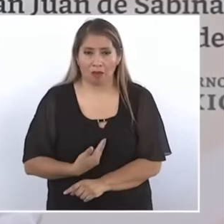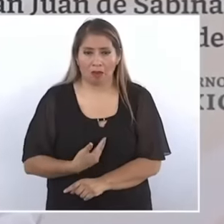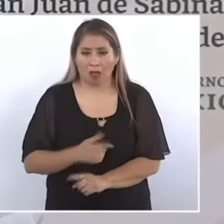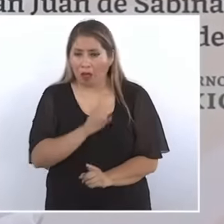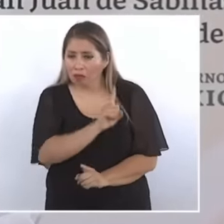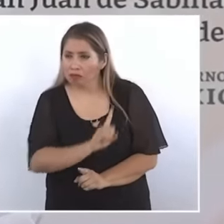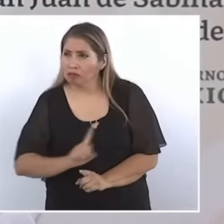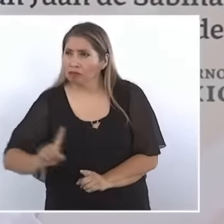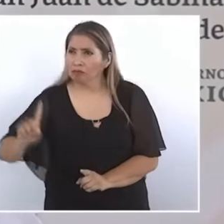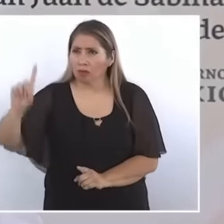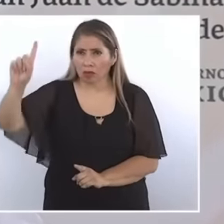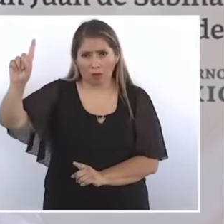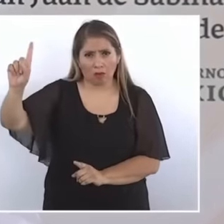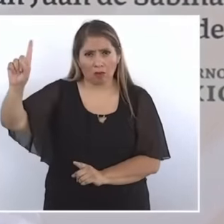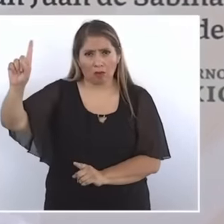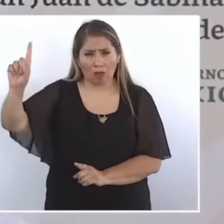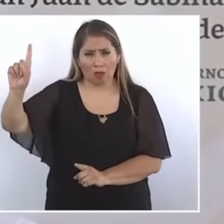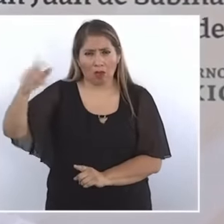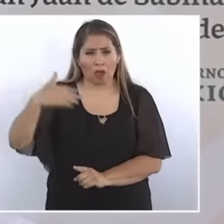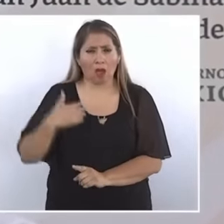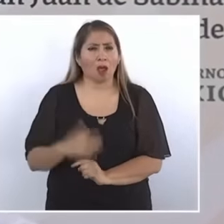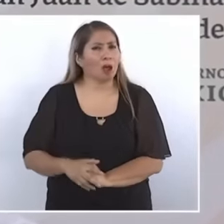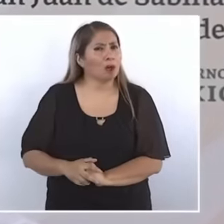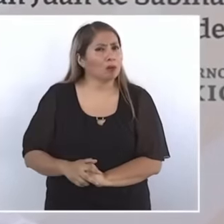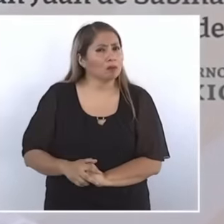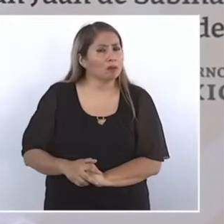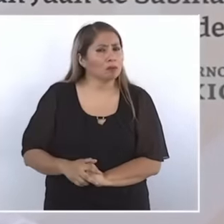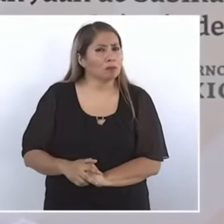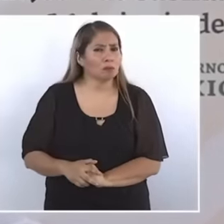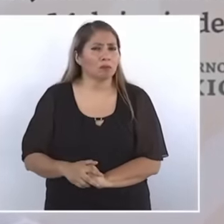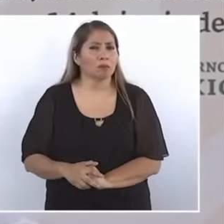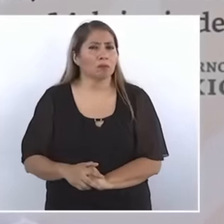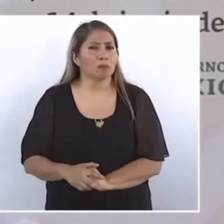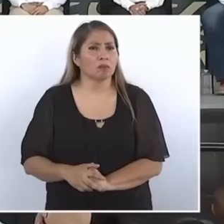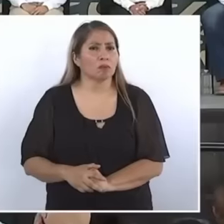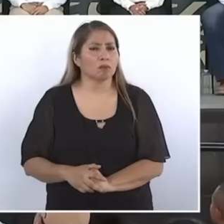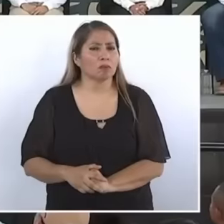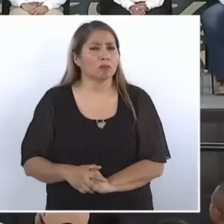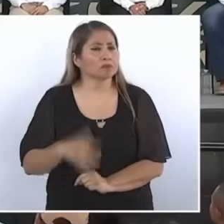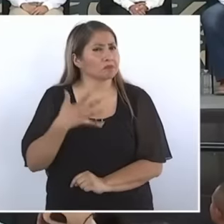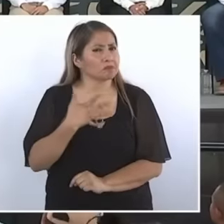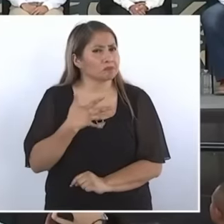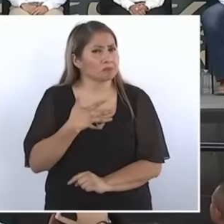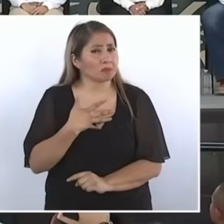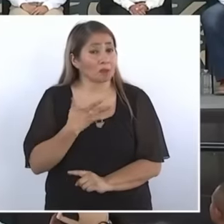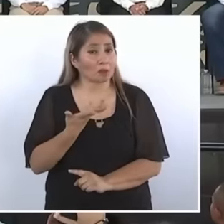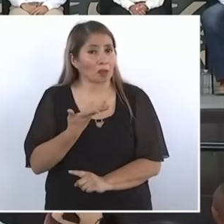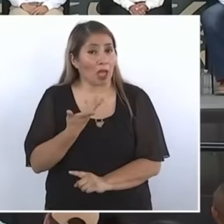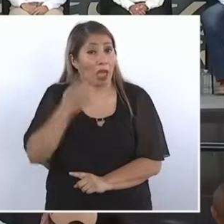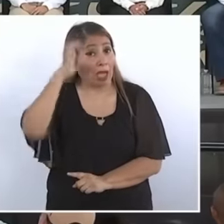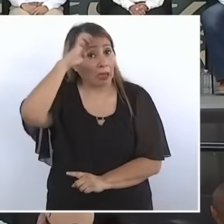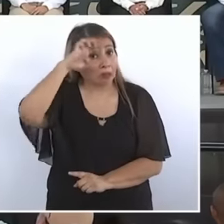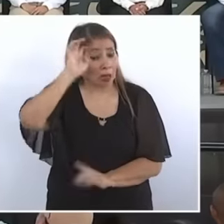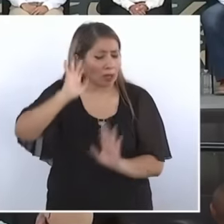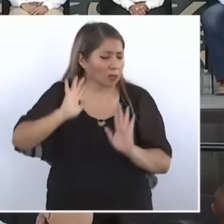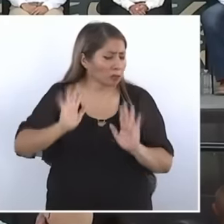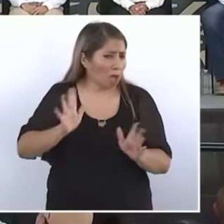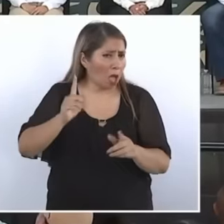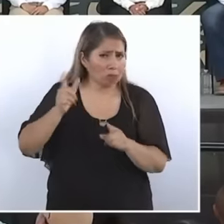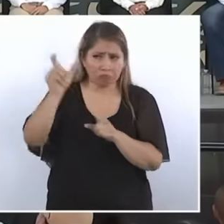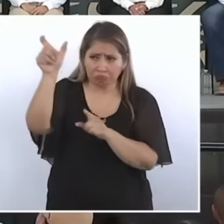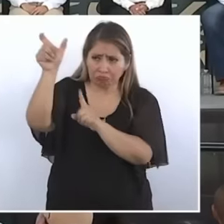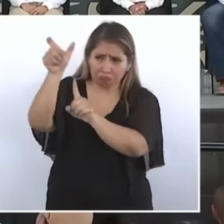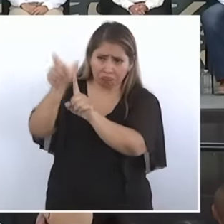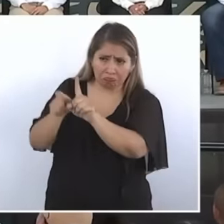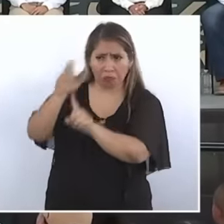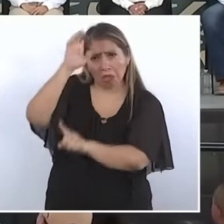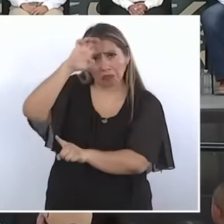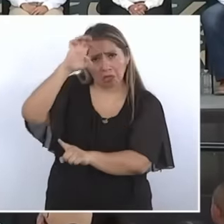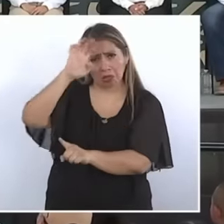of the people who has experience who is well